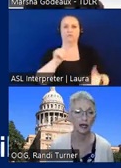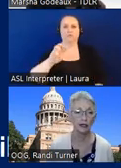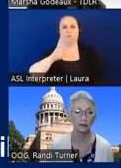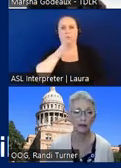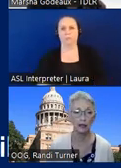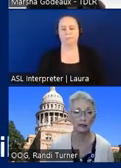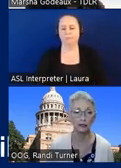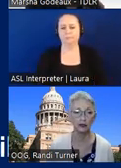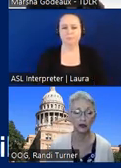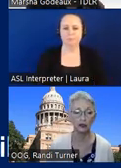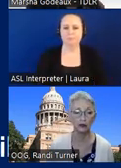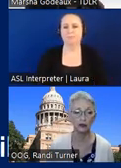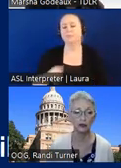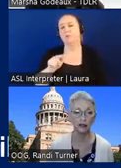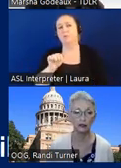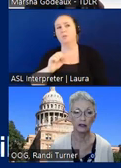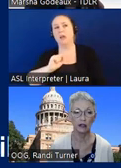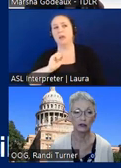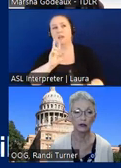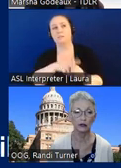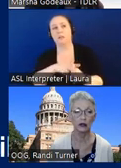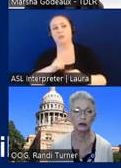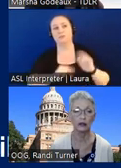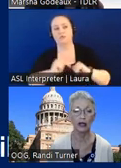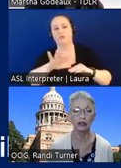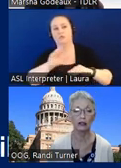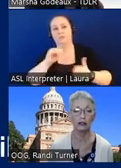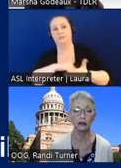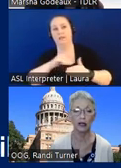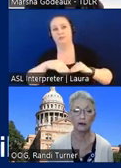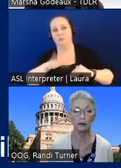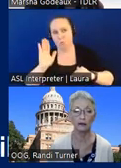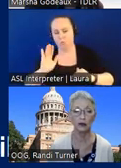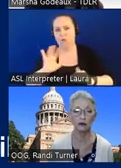tasks applies to construction with fifty thousand dollars or more would that include labor performed